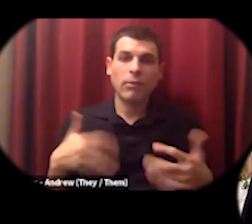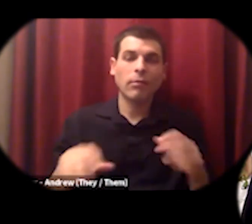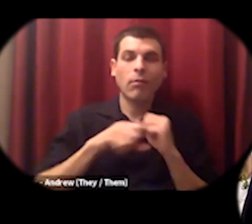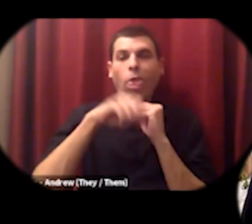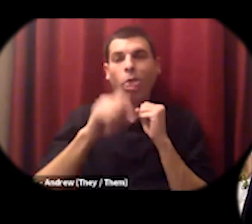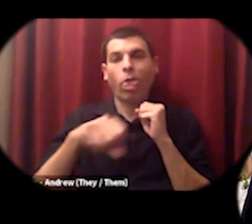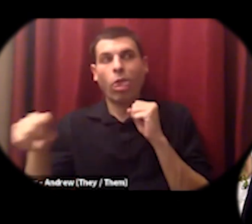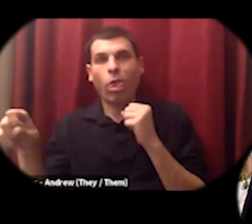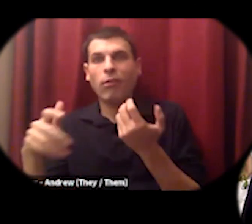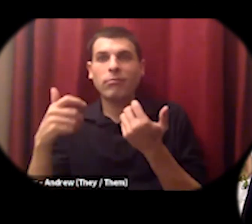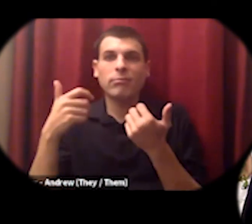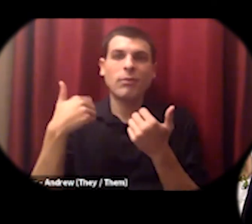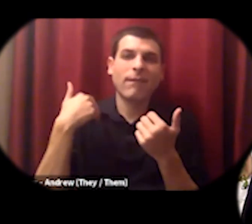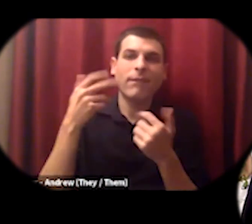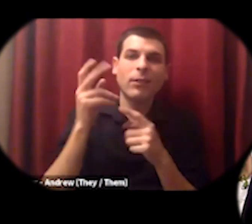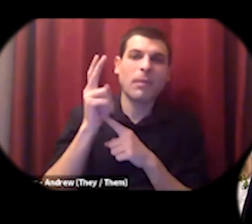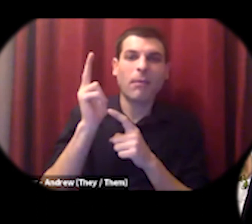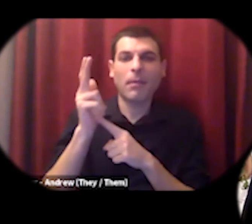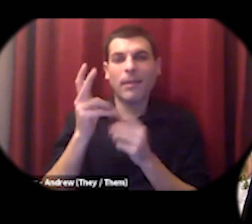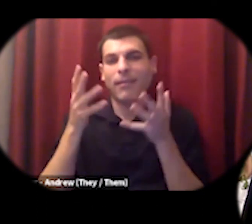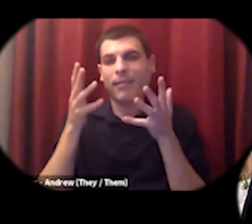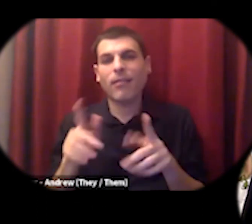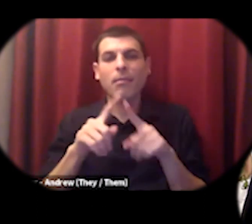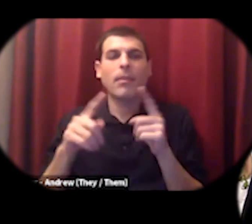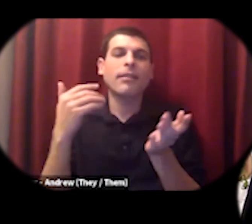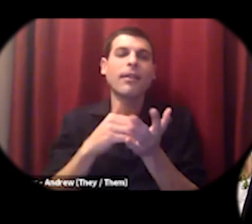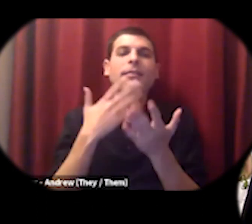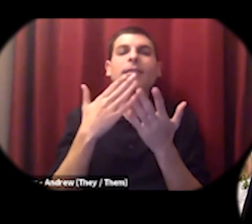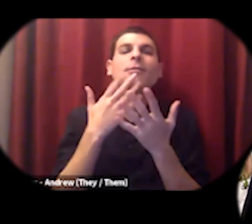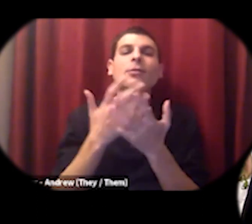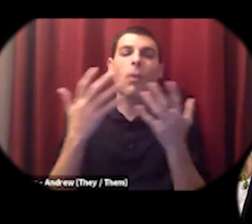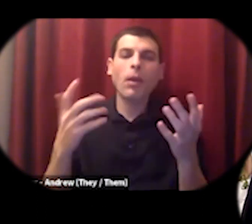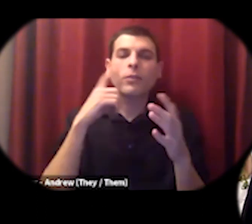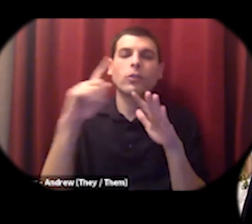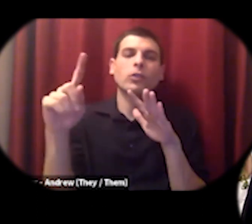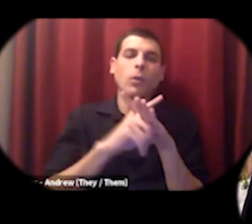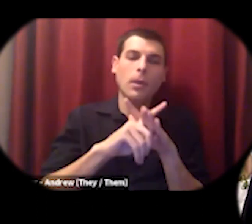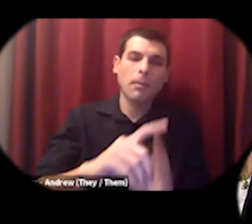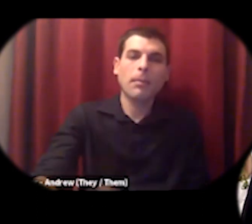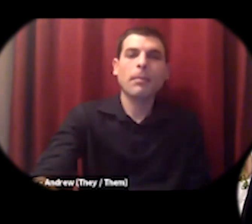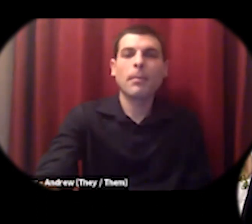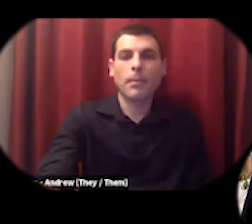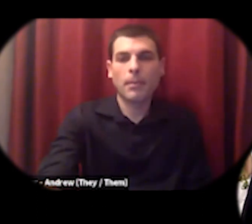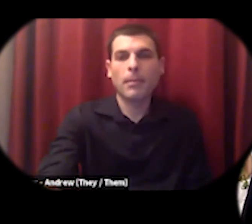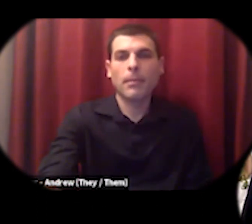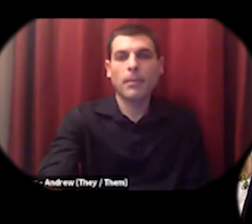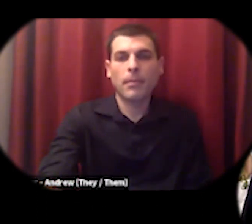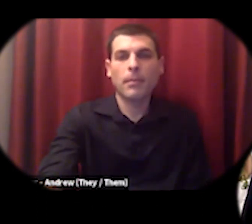for another couple minutes but thanks everybody for showing up and listening to me